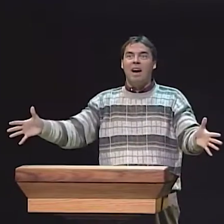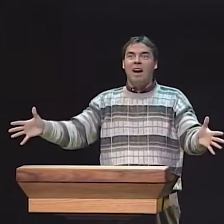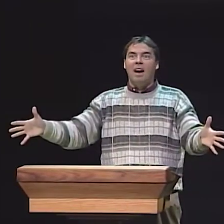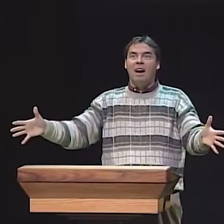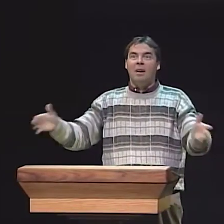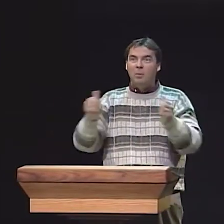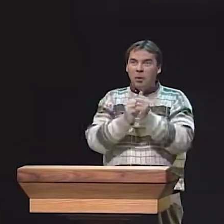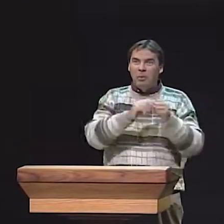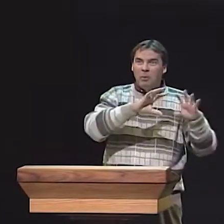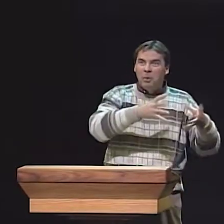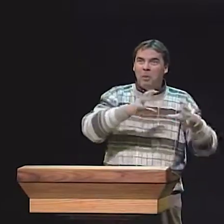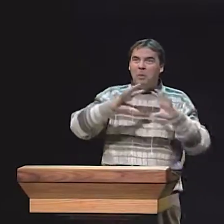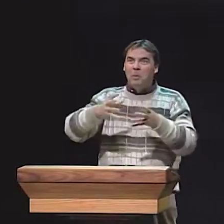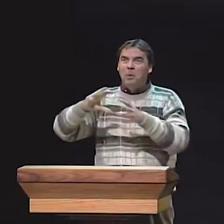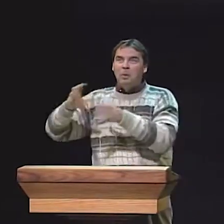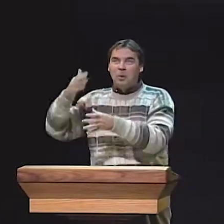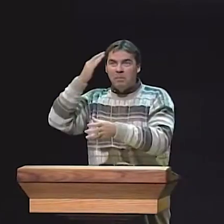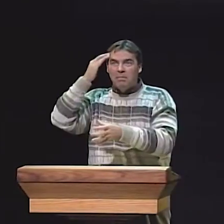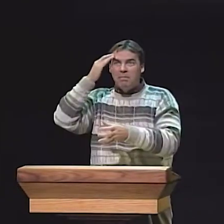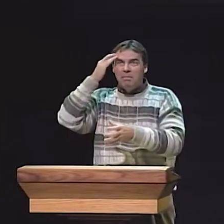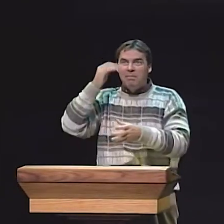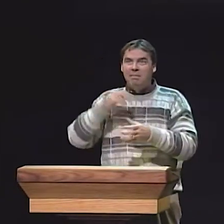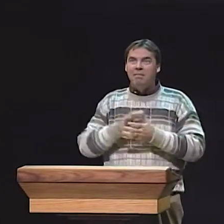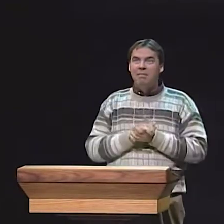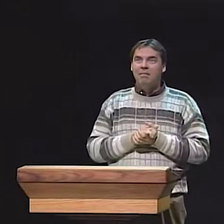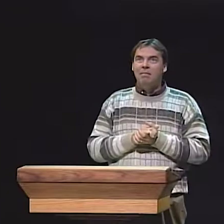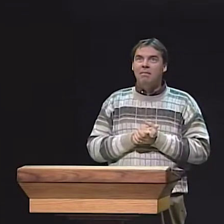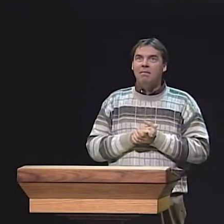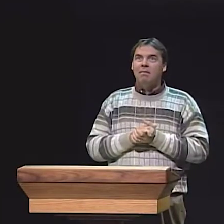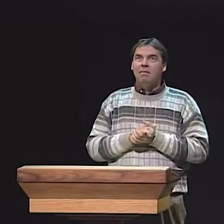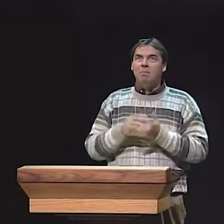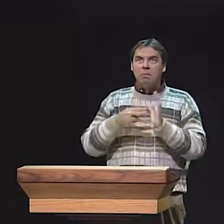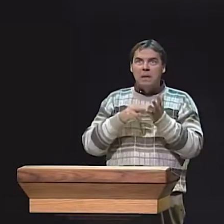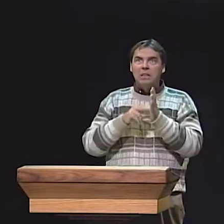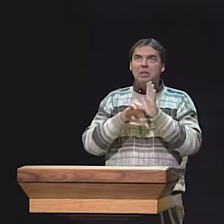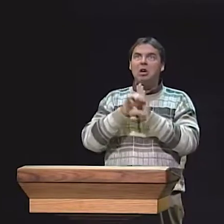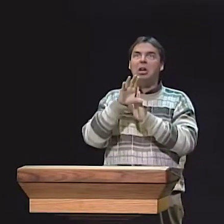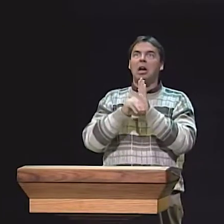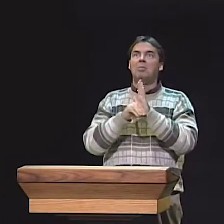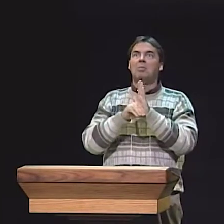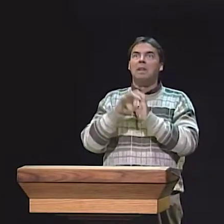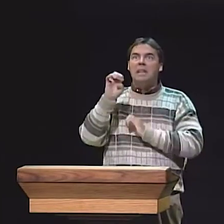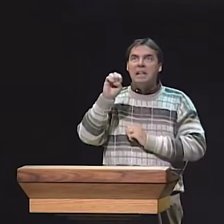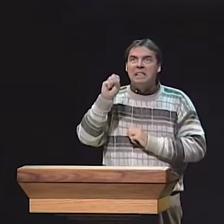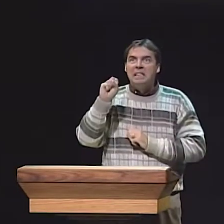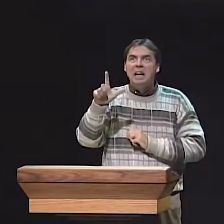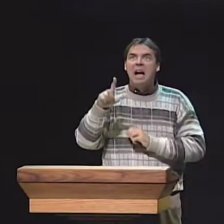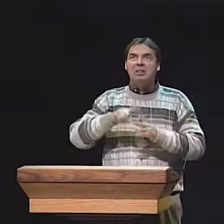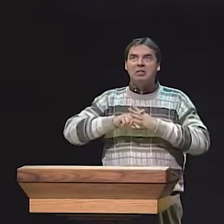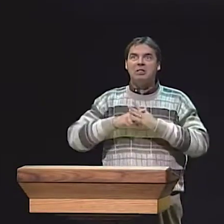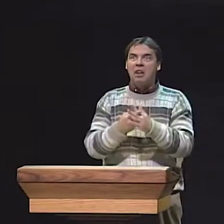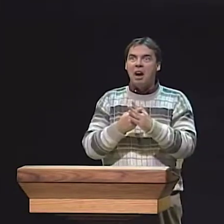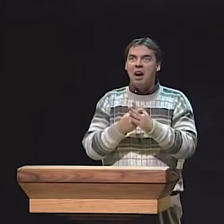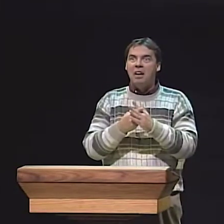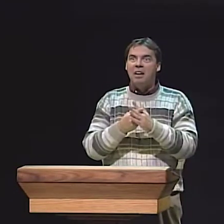SO, THIS SEEMS TO SAY THAT DEAF CHILDREN, AFTER THIS PROGRAM, ARE ALL FINE AND THEY'RE ALL AT THE SAME LEVEL OF ABILITY